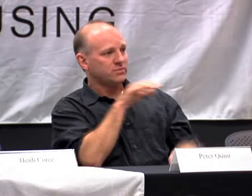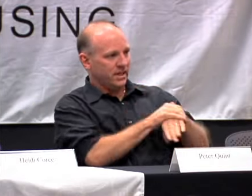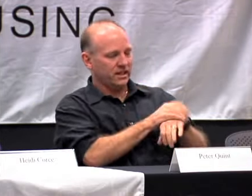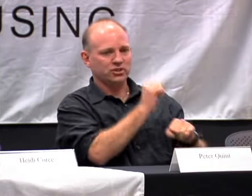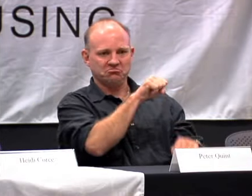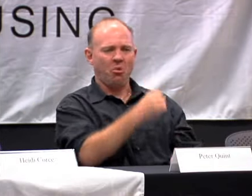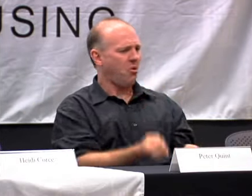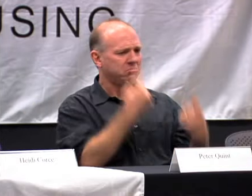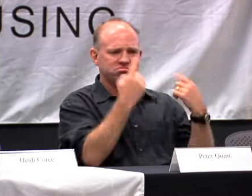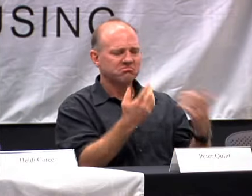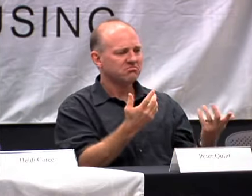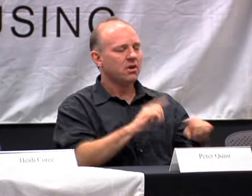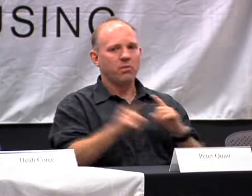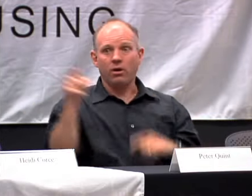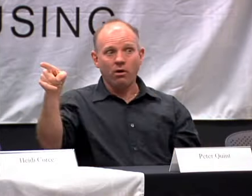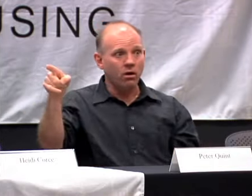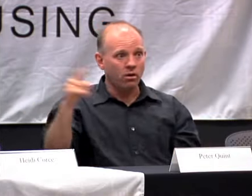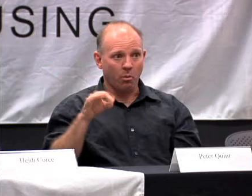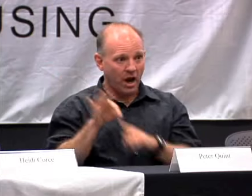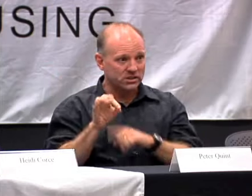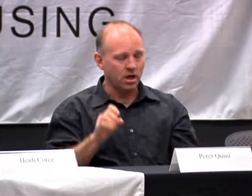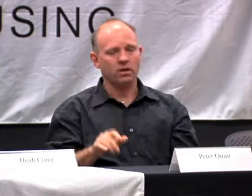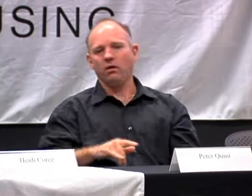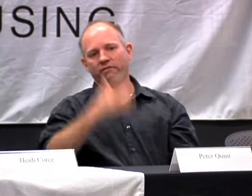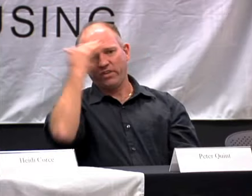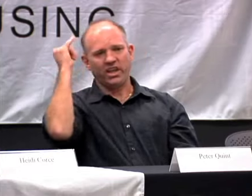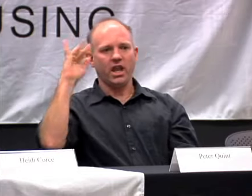HERE IN AMERICA I COULD READ ENGLISH, I COULD READ LIPS, BUT IN